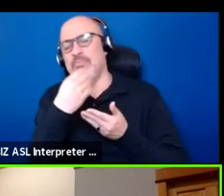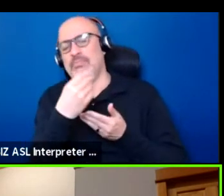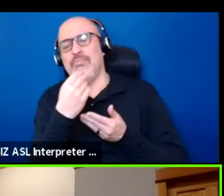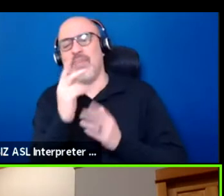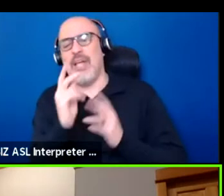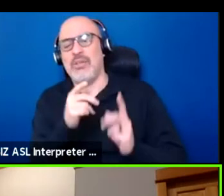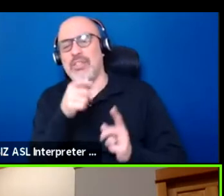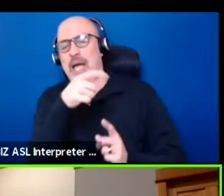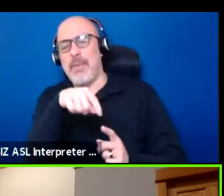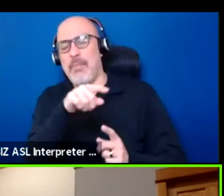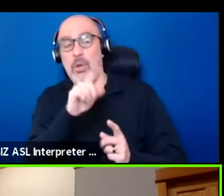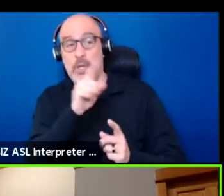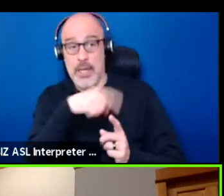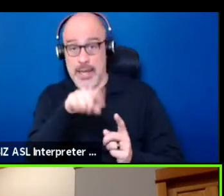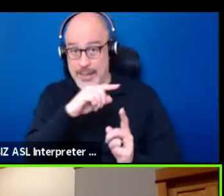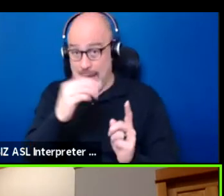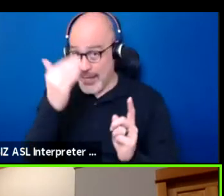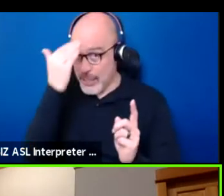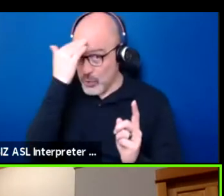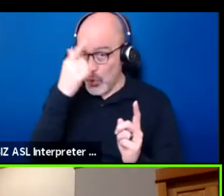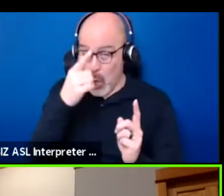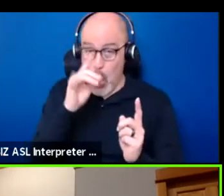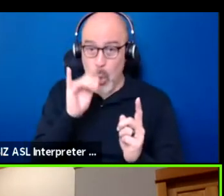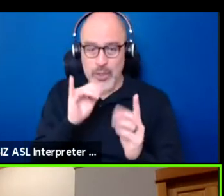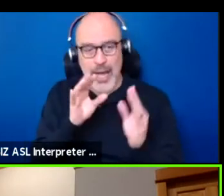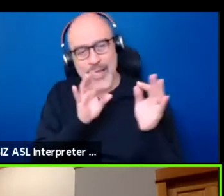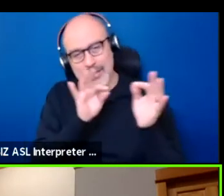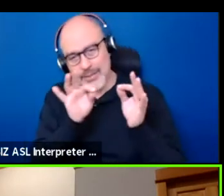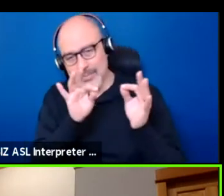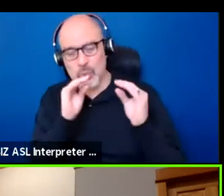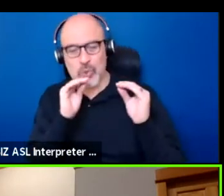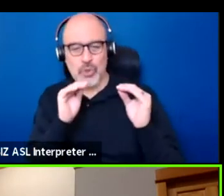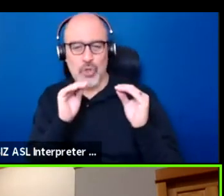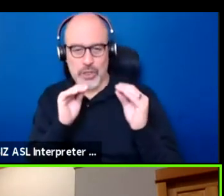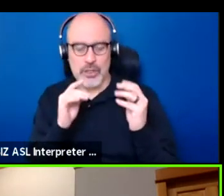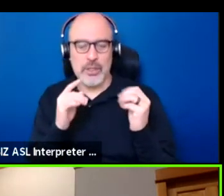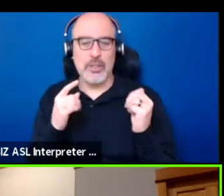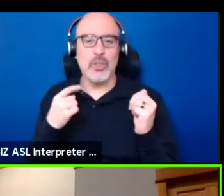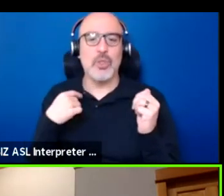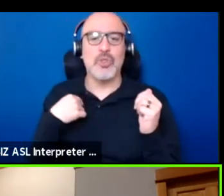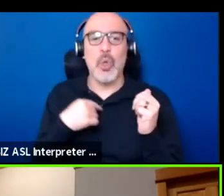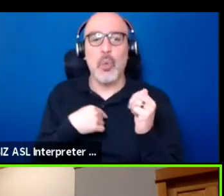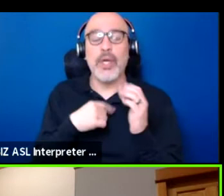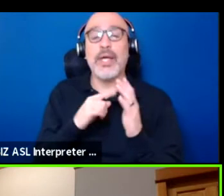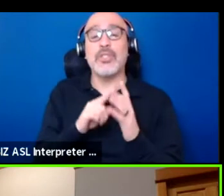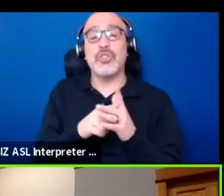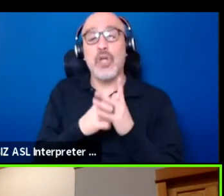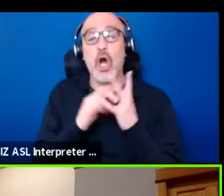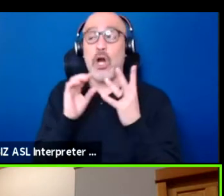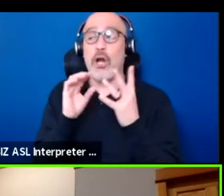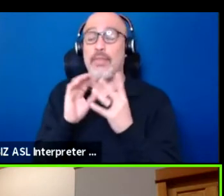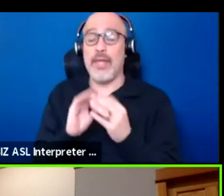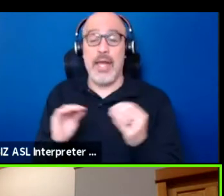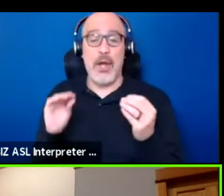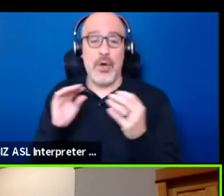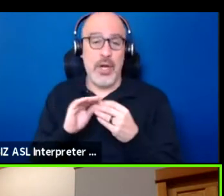that that's where the instructions lie. So we can start this narrative around, you know,